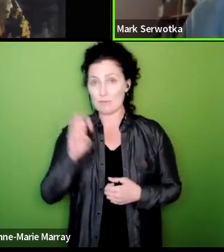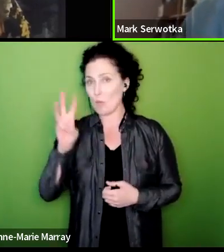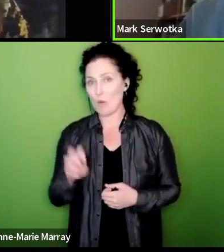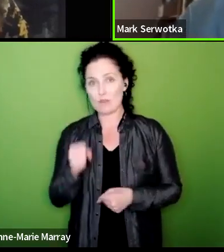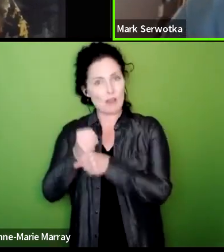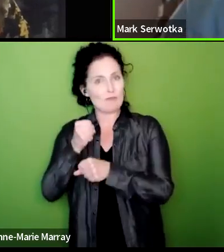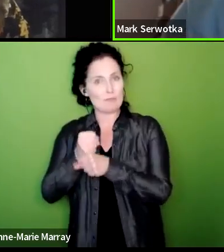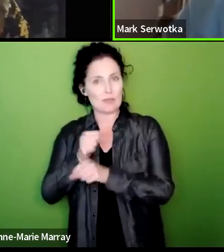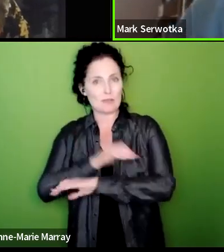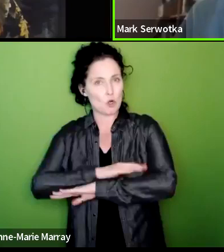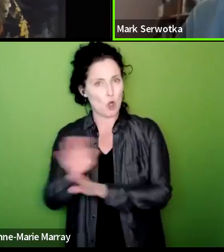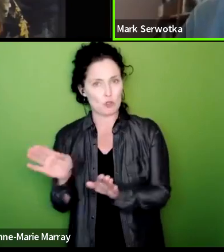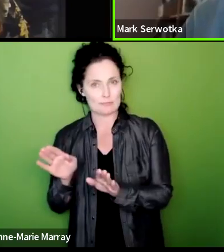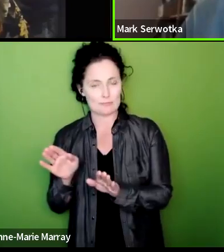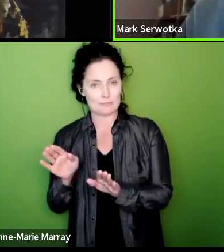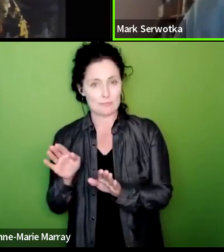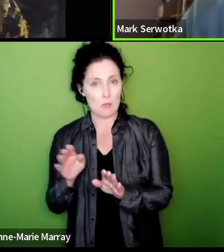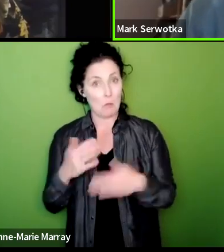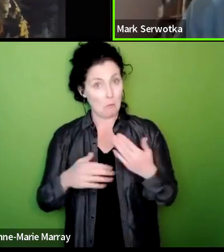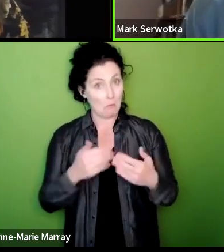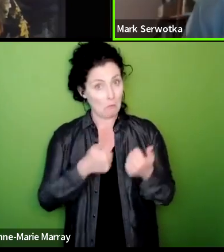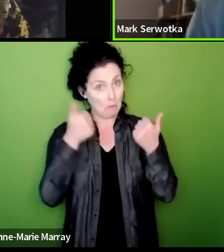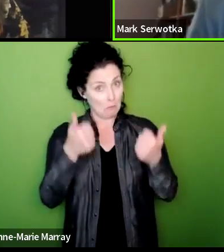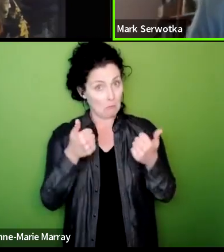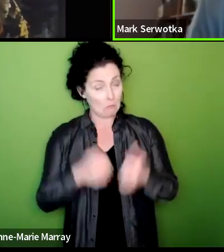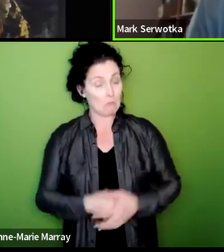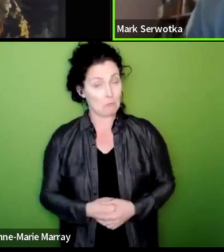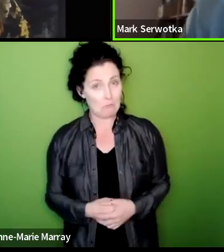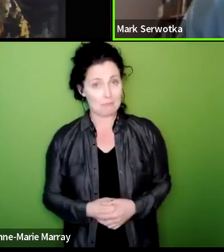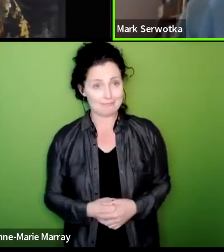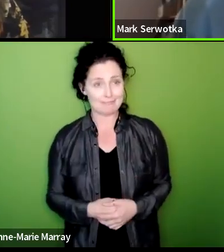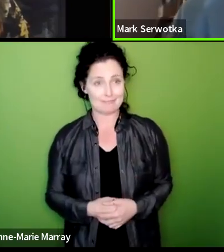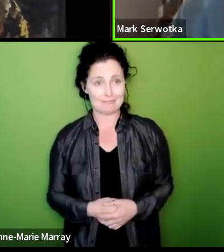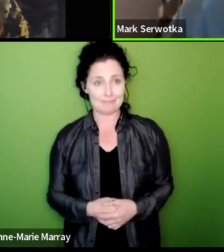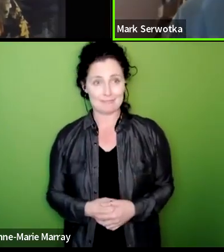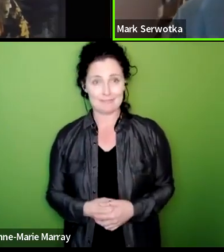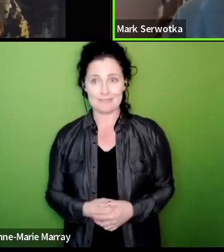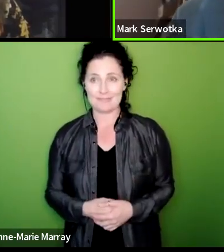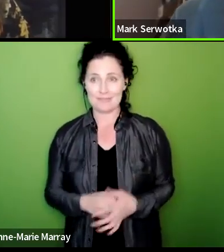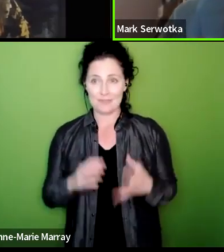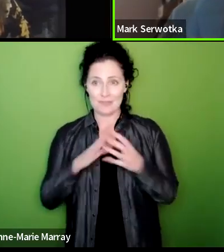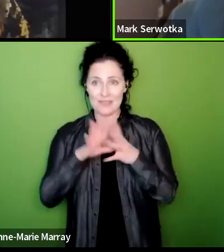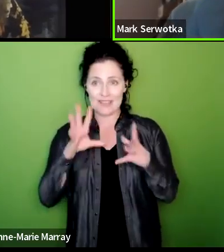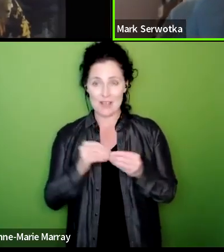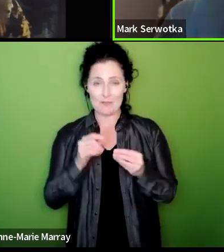that's that's not bad going um I thought that's all the ones I think that that you asked